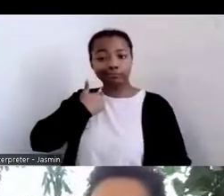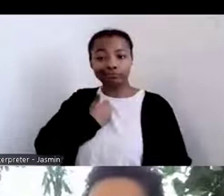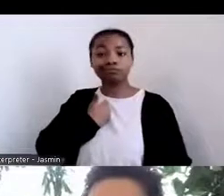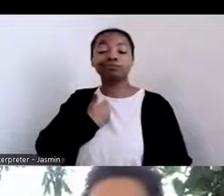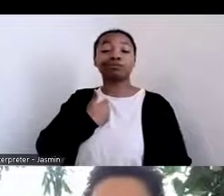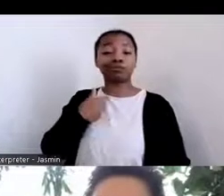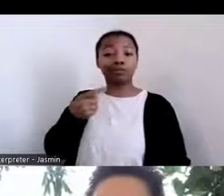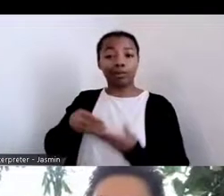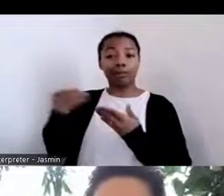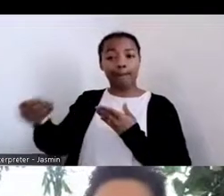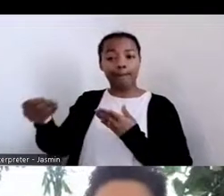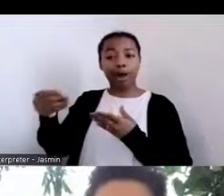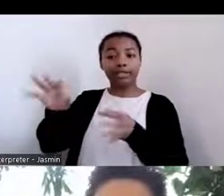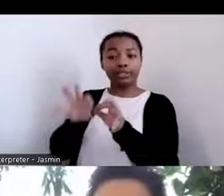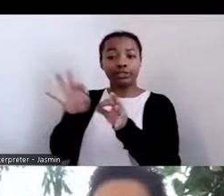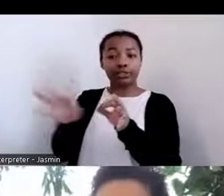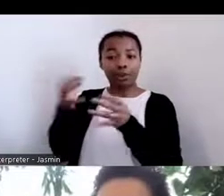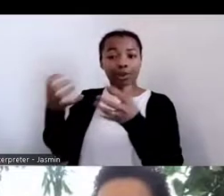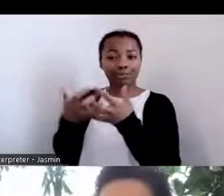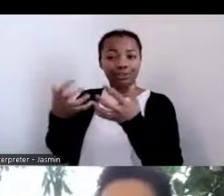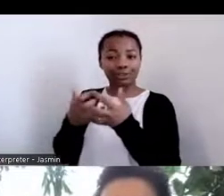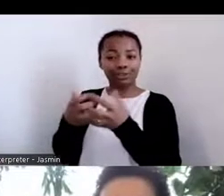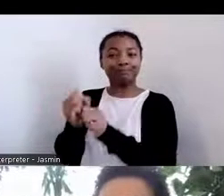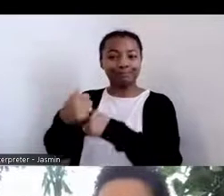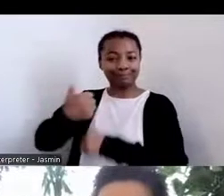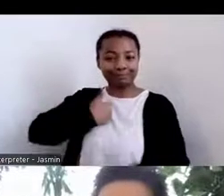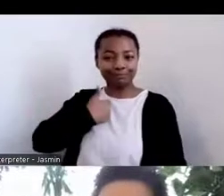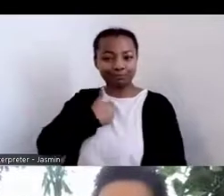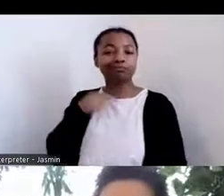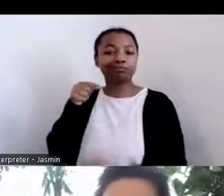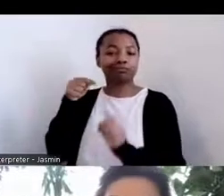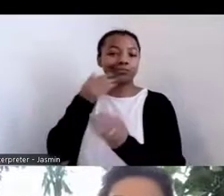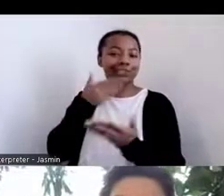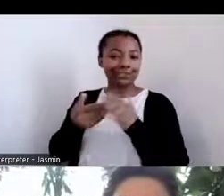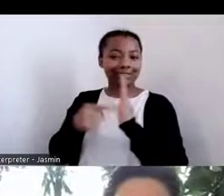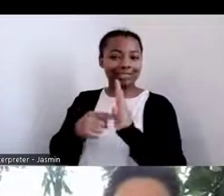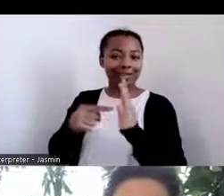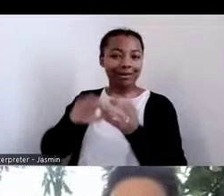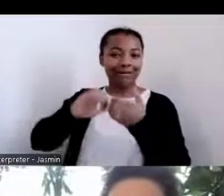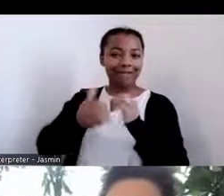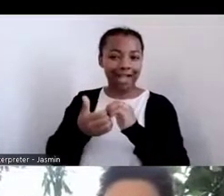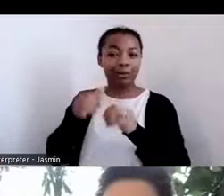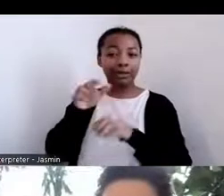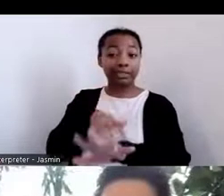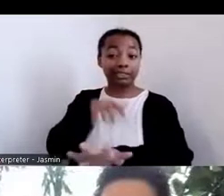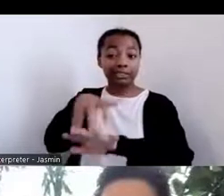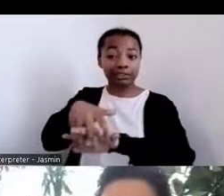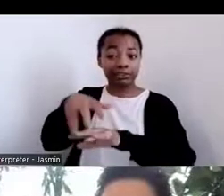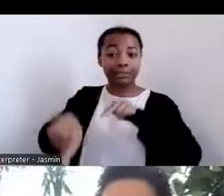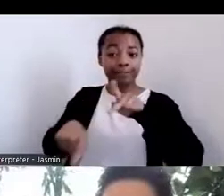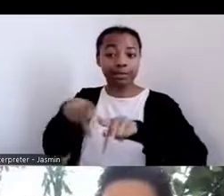But this is just an example of how indigenous people need to be at the table, how we need to be on the platforms to be able to